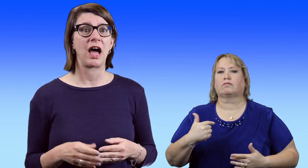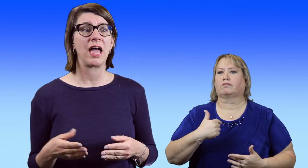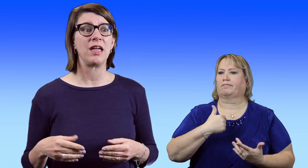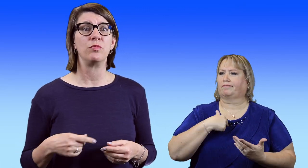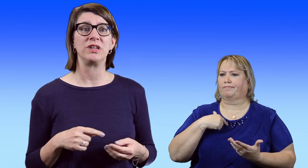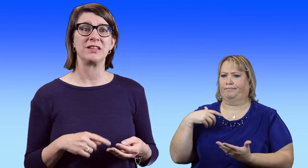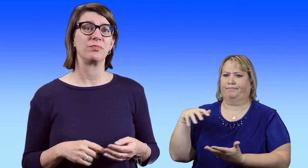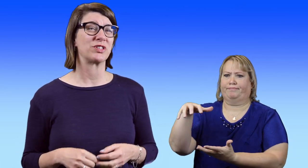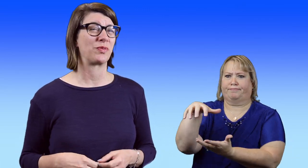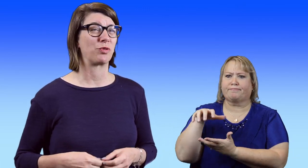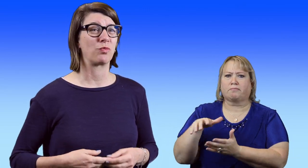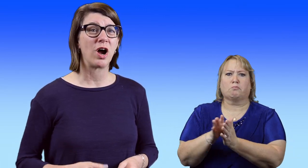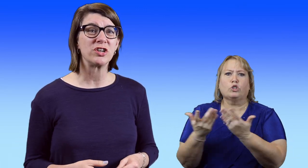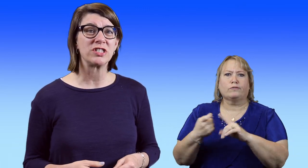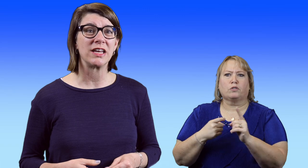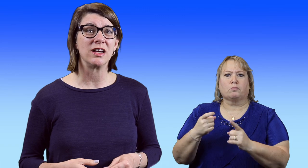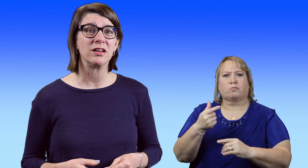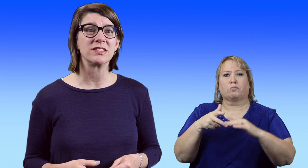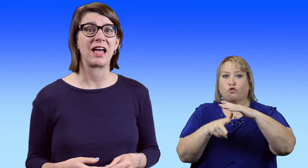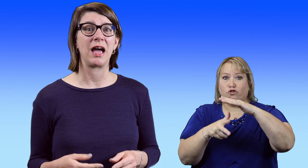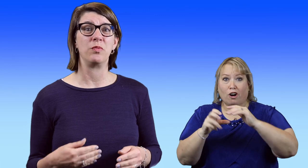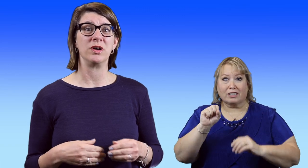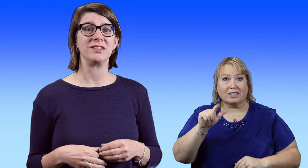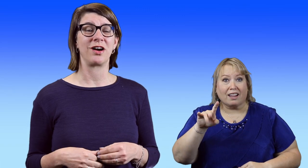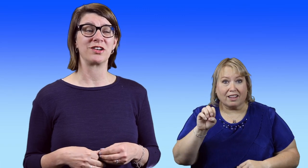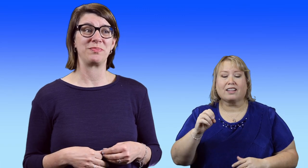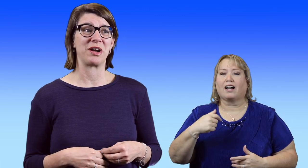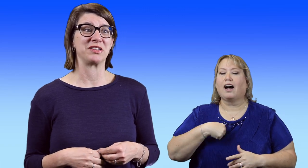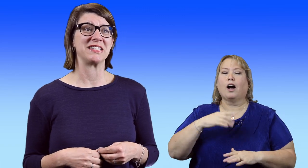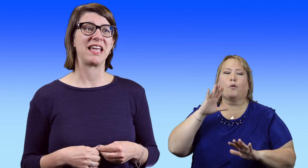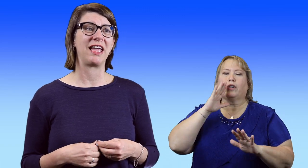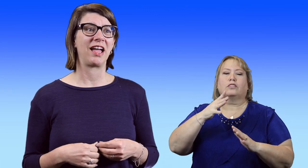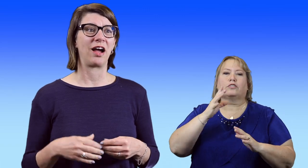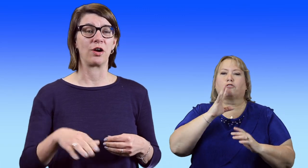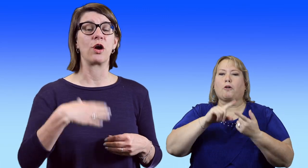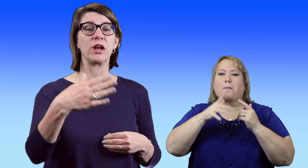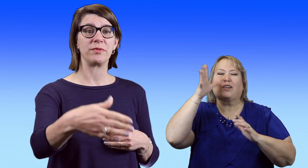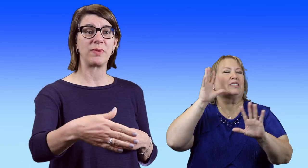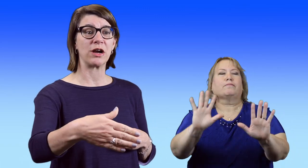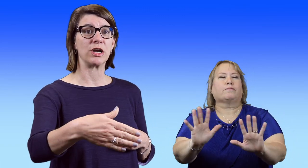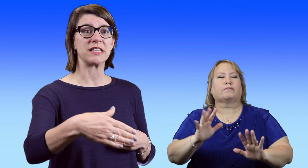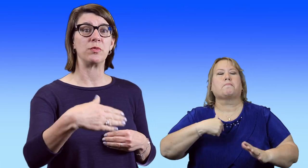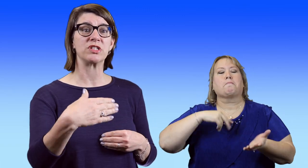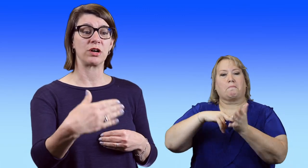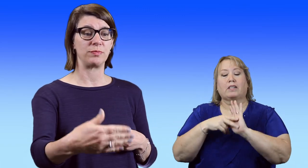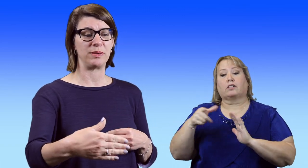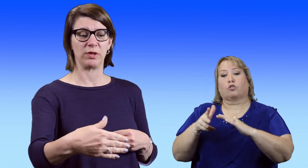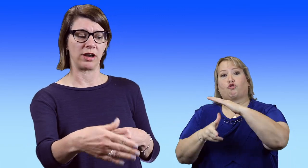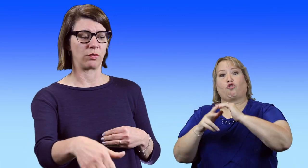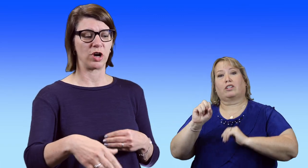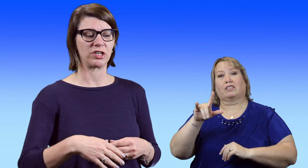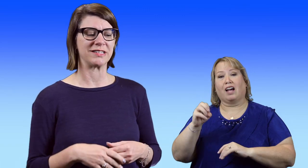I would get books from garage sales. I would talk to parents and say -- or not parents. I would talk to people at a garage sale